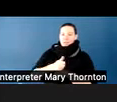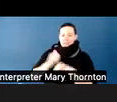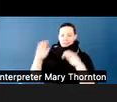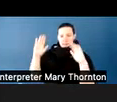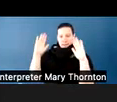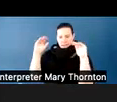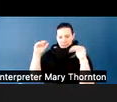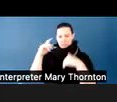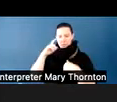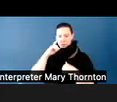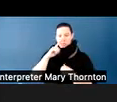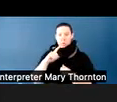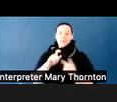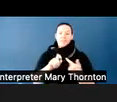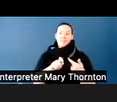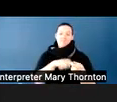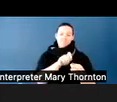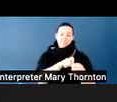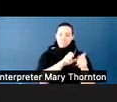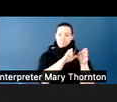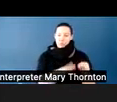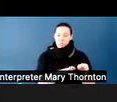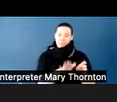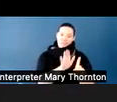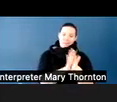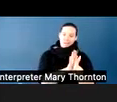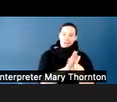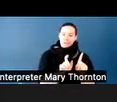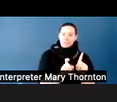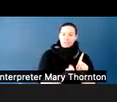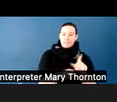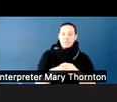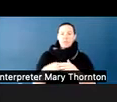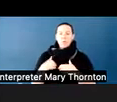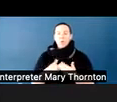We want to try as much as we can to abandon our preconceived notions about what